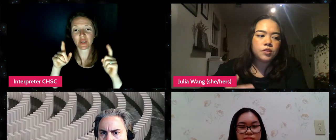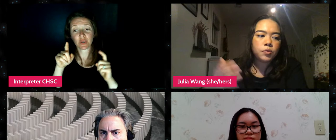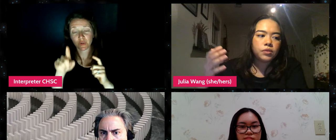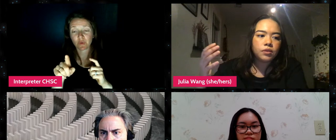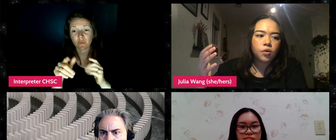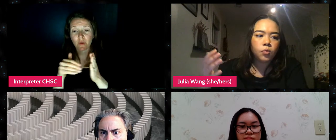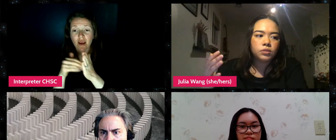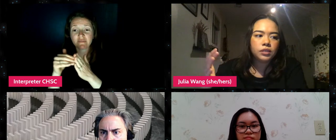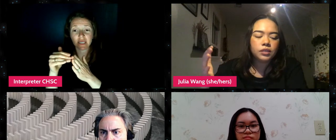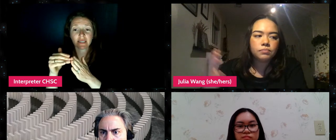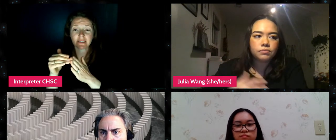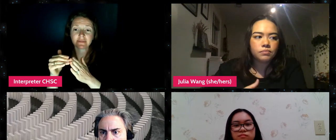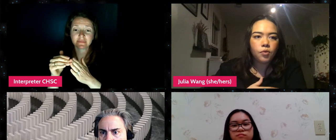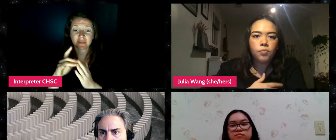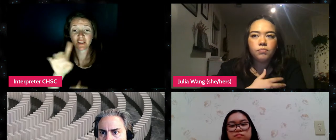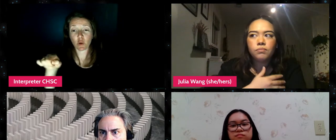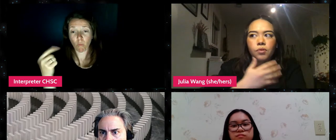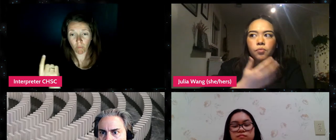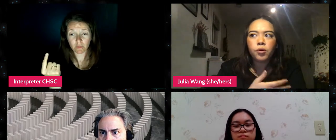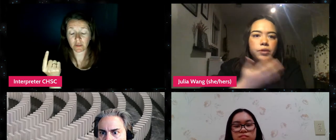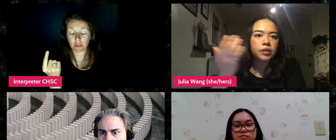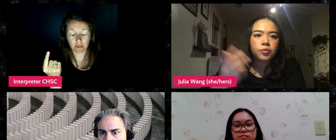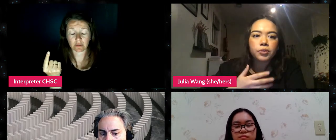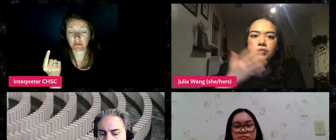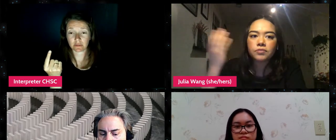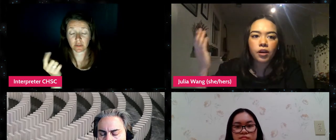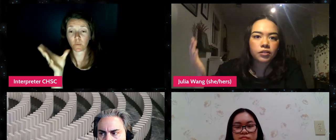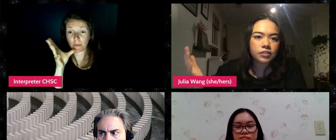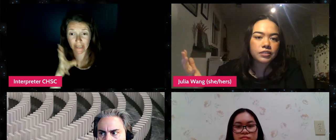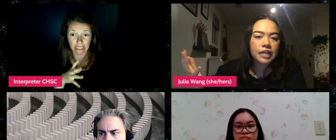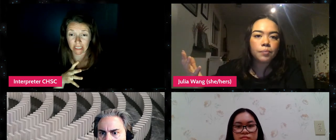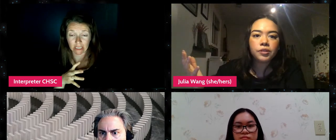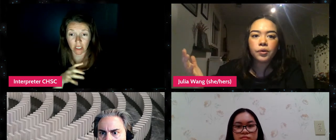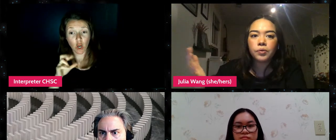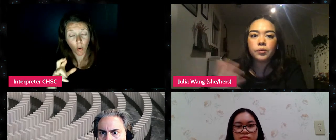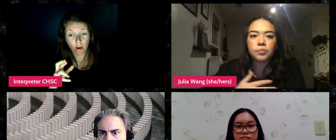you know, the only woman or person of color in these domino